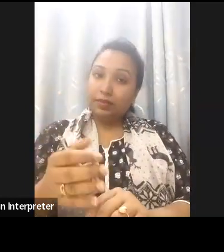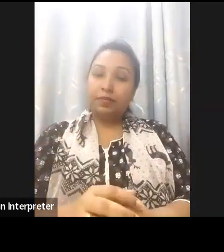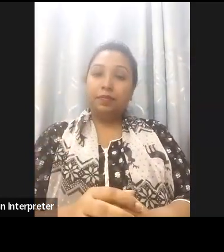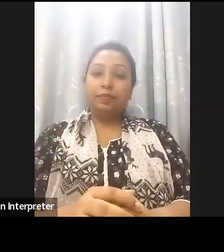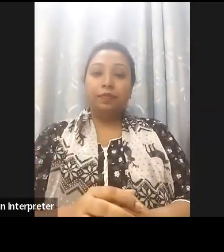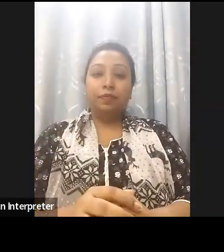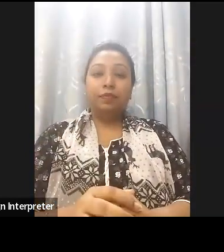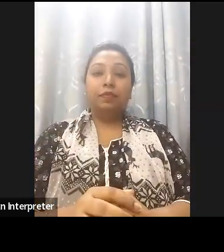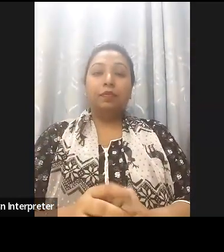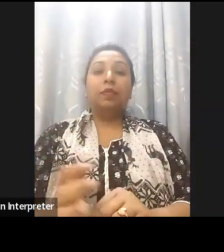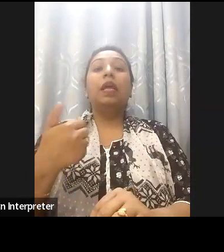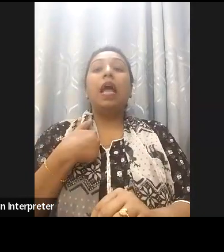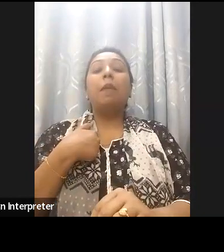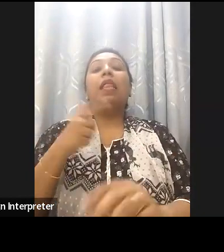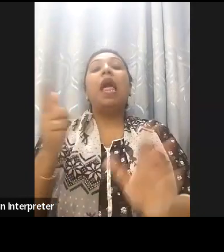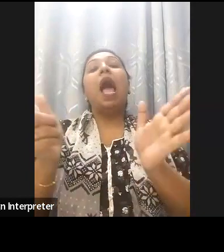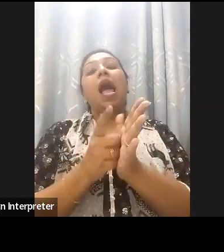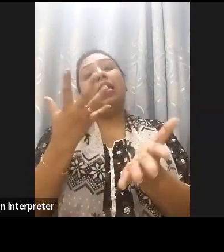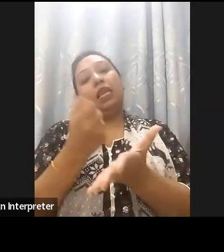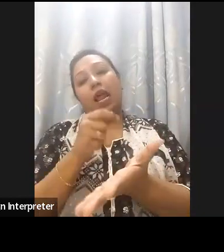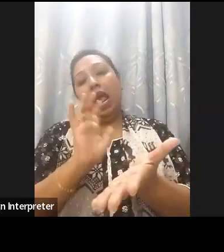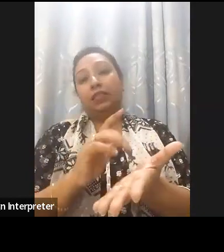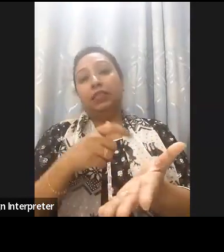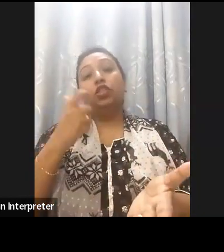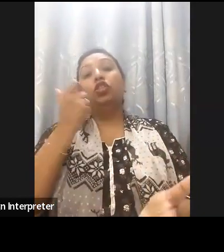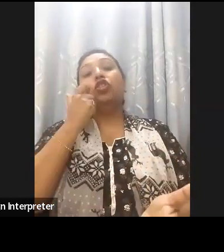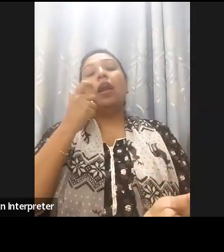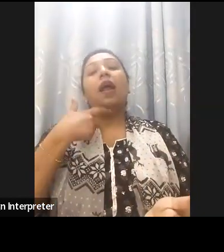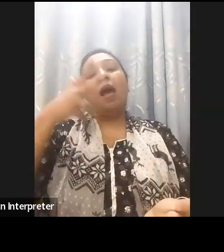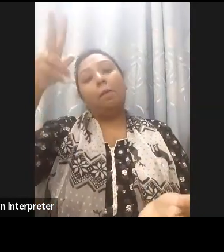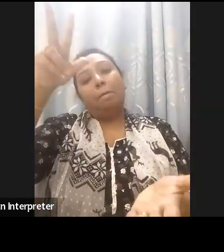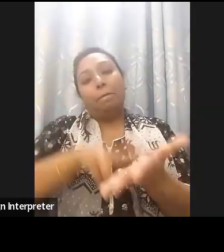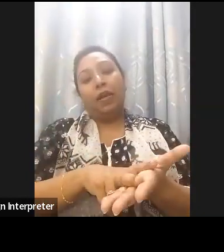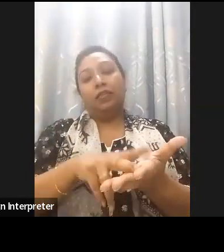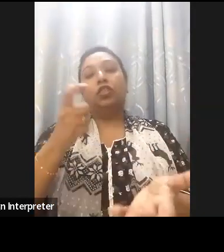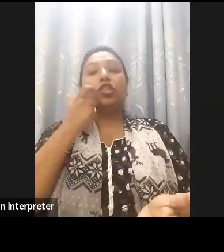are legally committed, we have adopted Bangladesh government has adopted a Persons with Disability